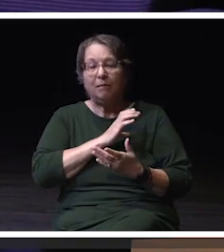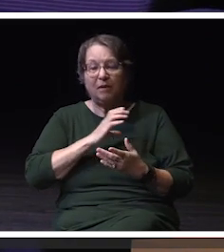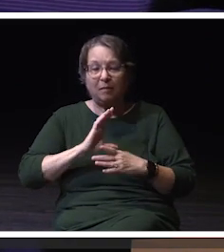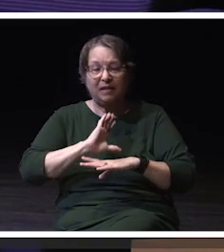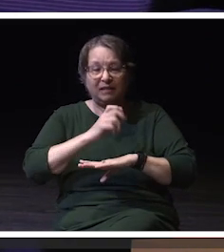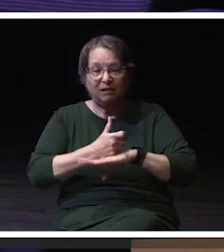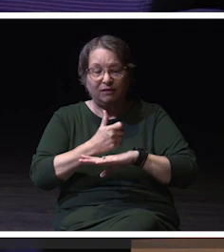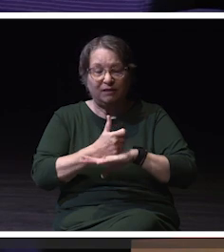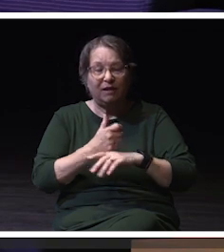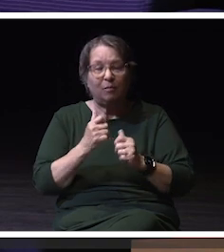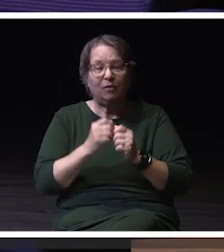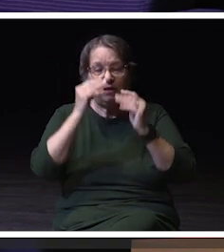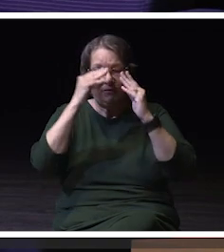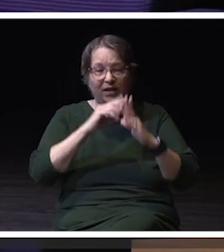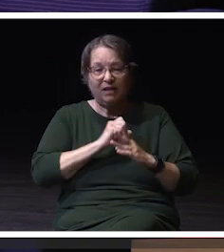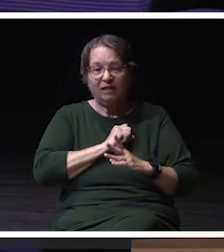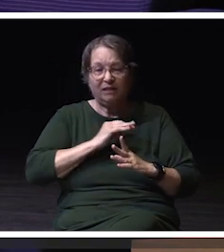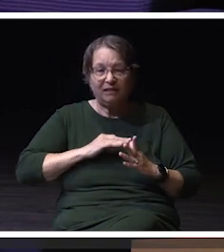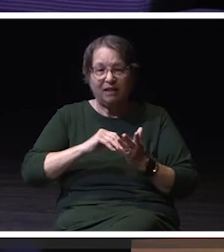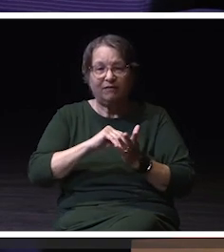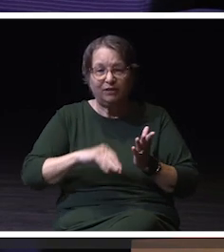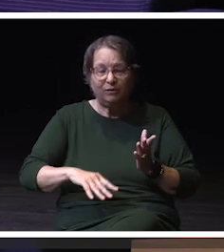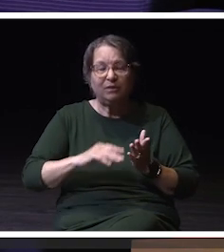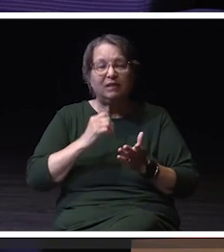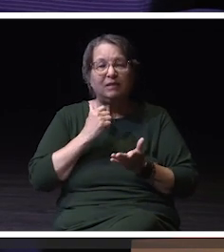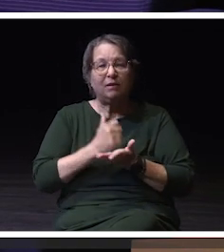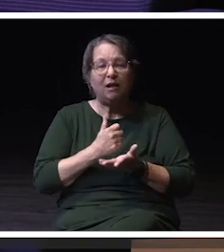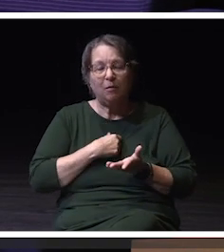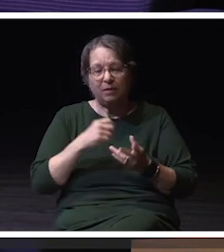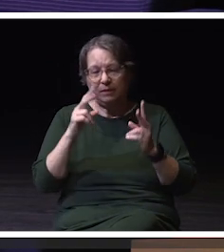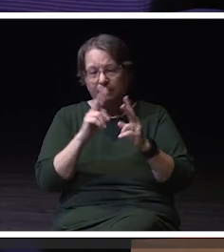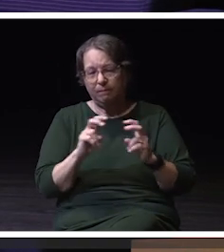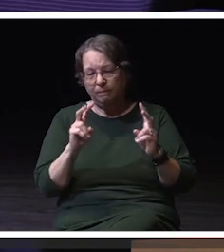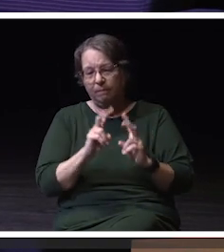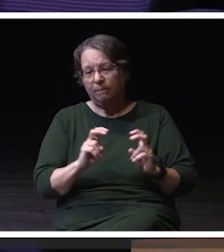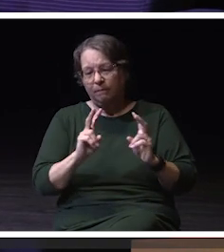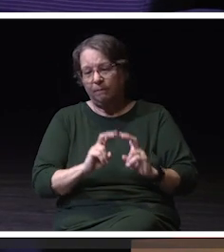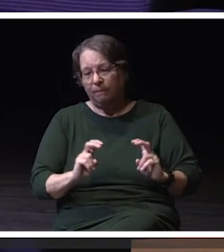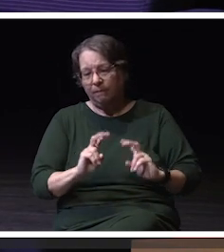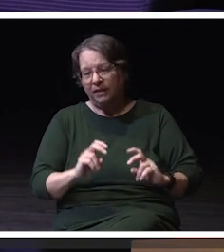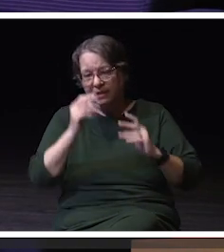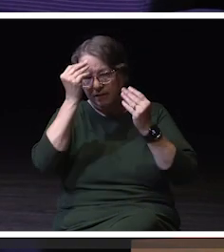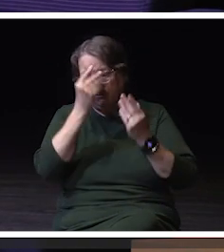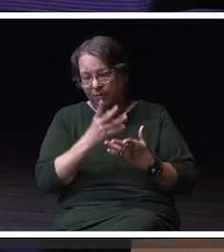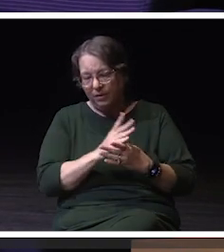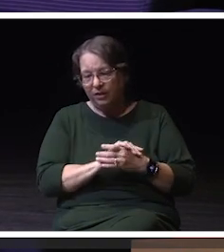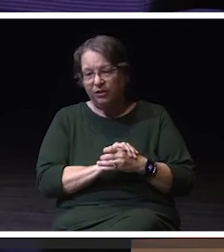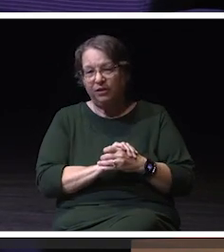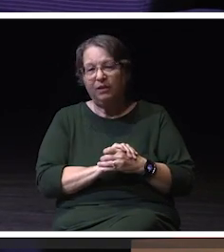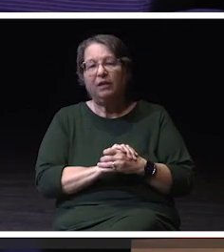and staff who are going to help us comb through those and really put all of those results together and start